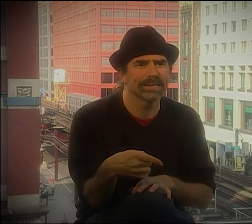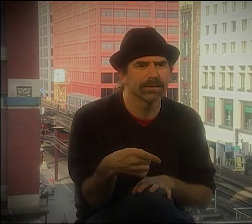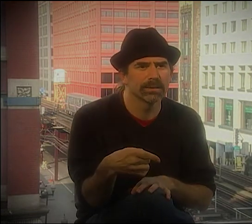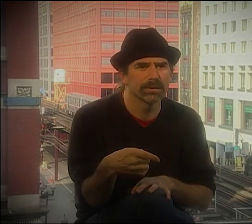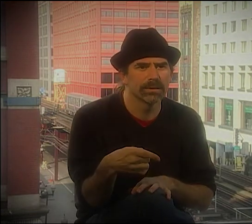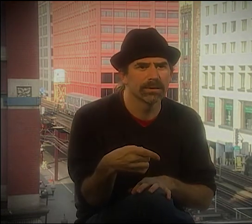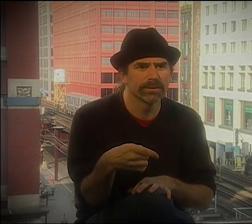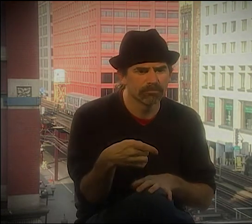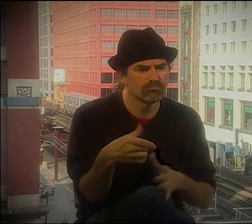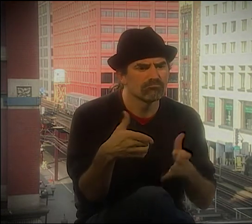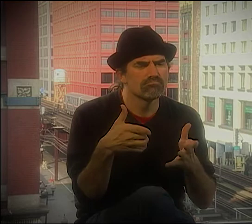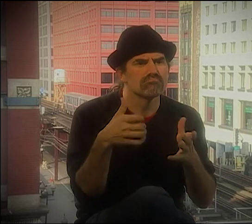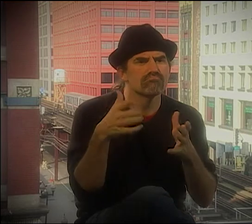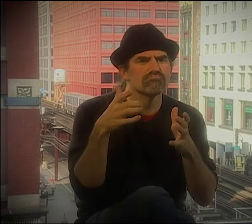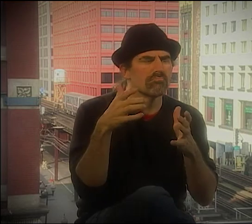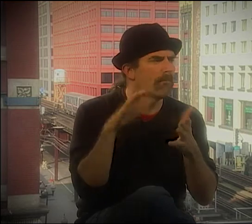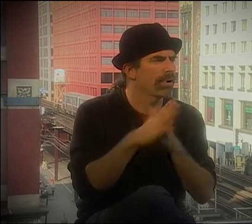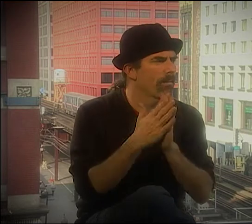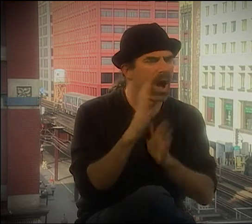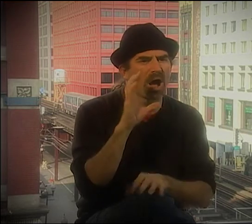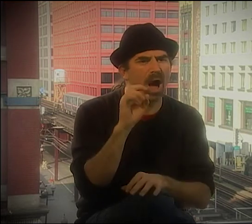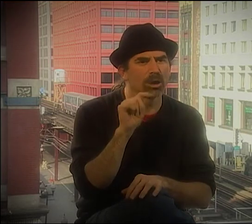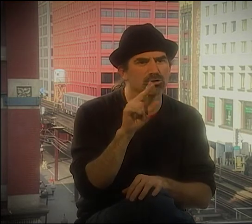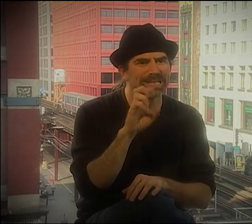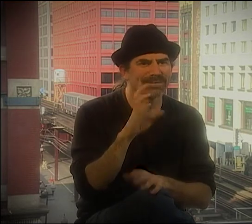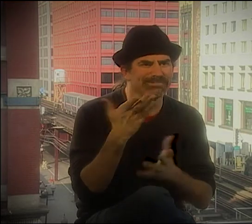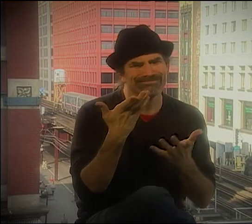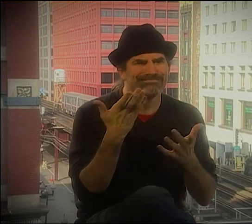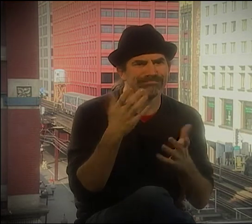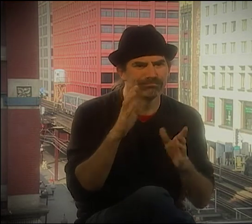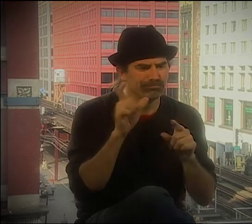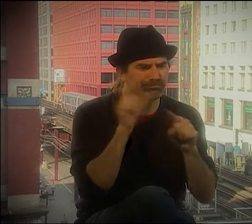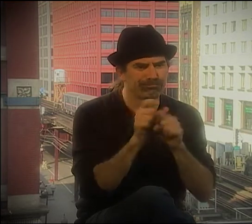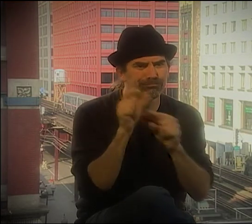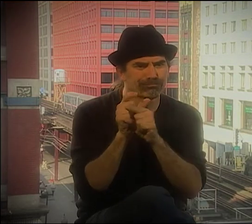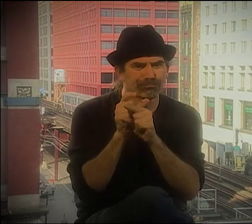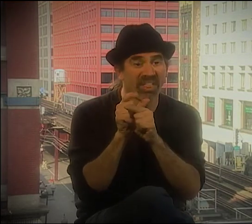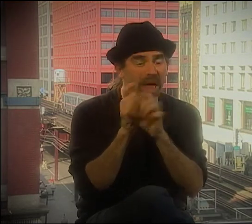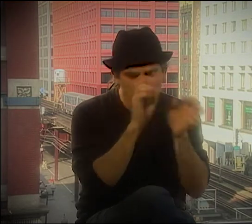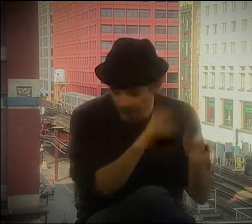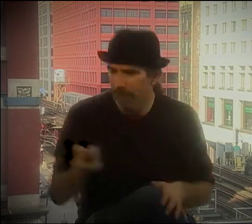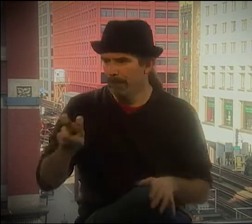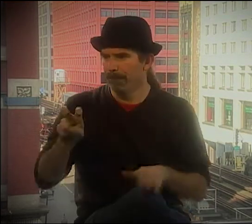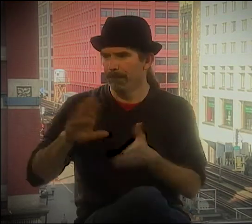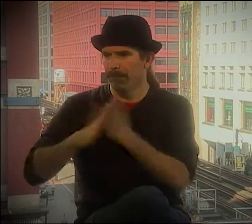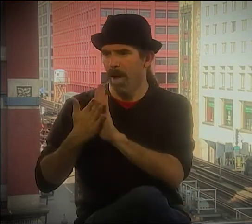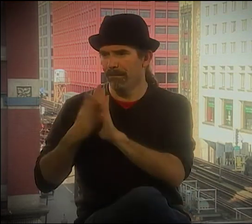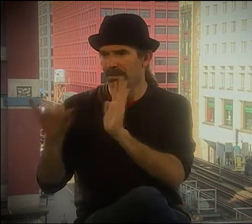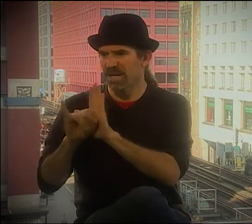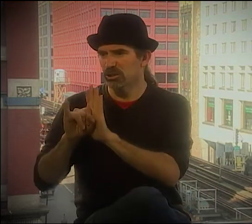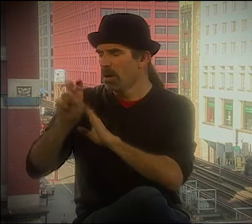TECHNIQUES AND WOULD LIKE DO THE LINE, LIKE, "BEAUTIFUL AS HONEY."